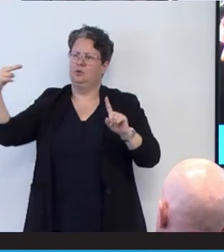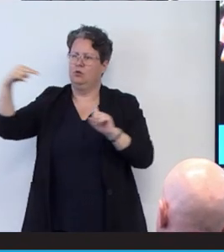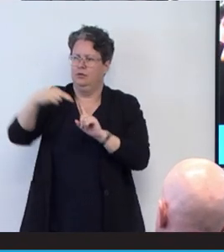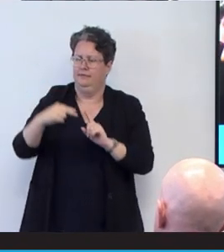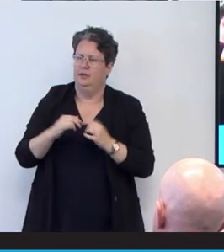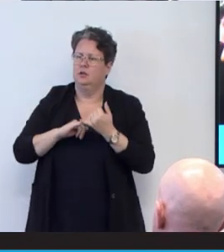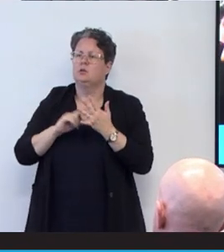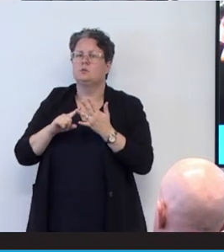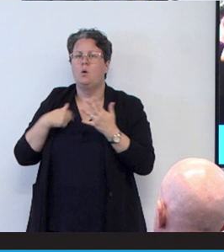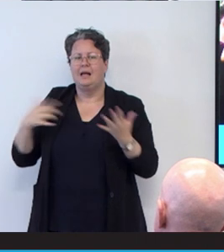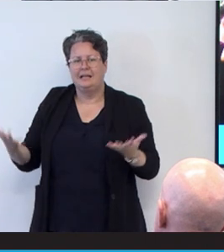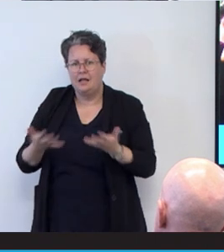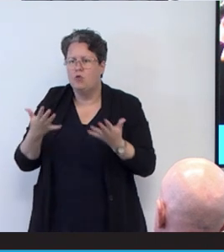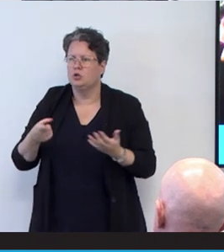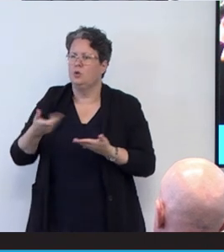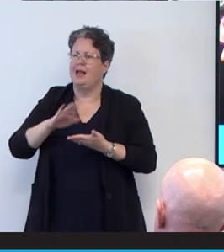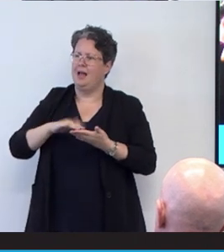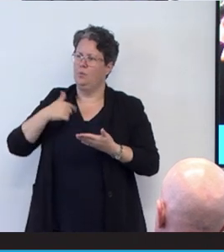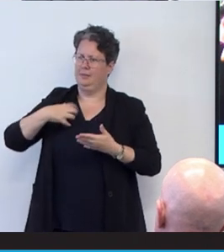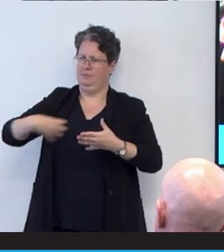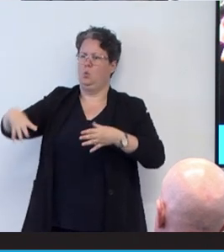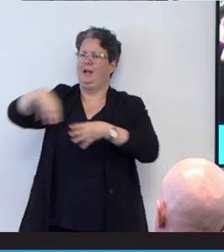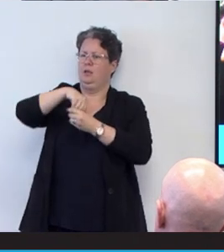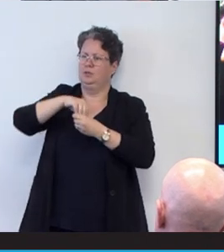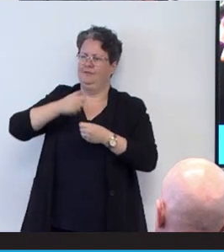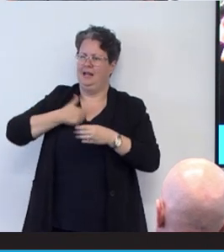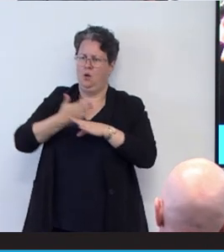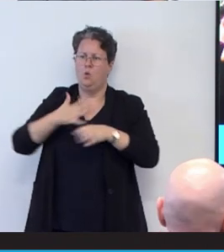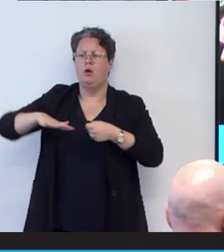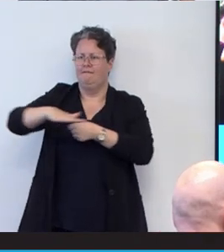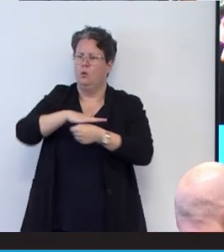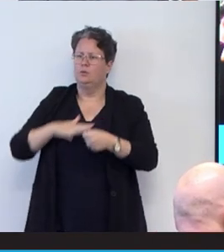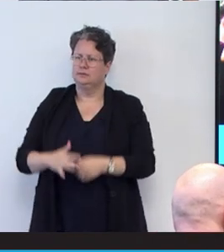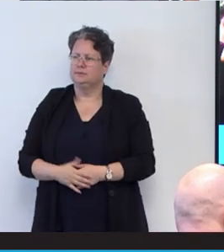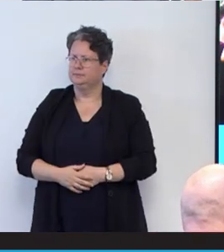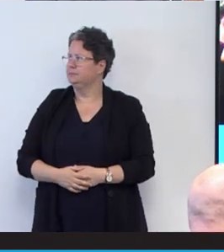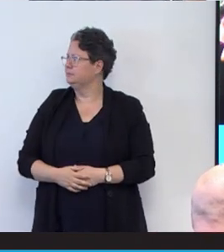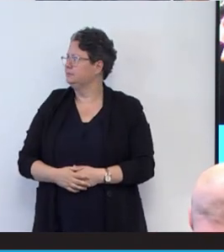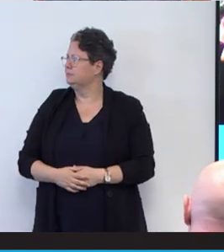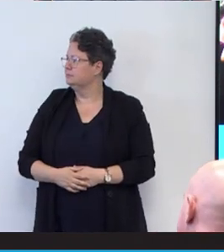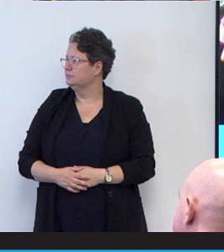you to think about how we can be more inclusive in the workforce as well. Yeah, thank you.